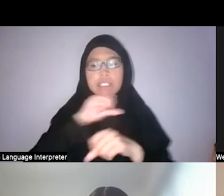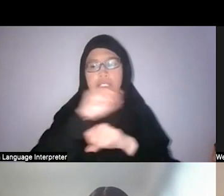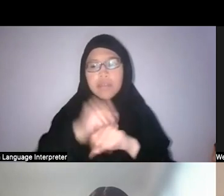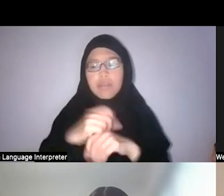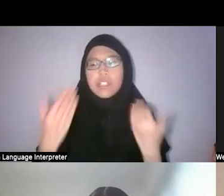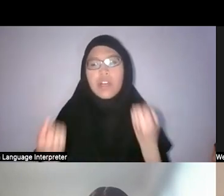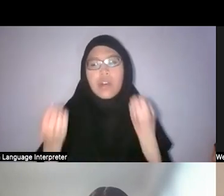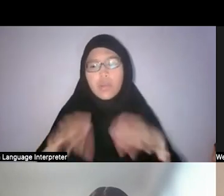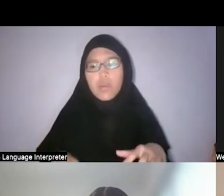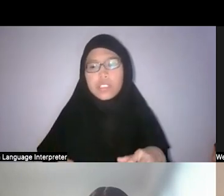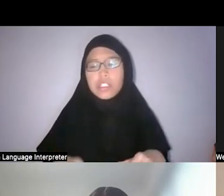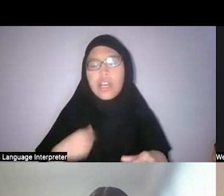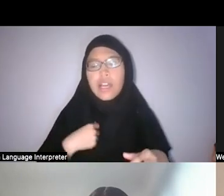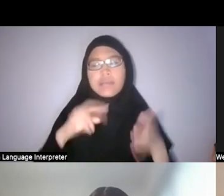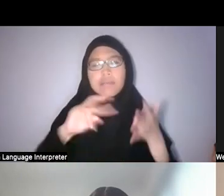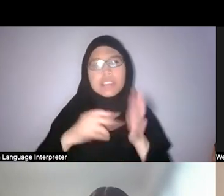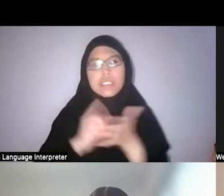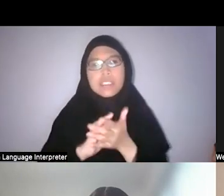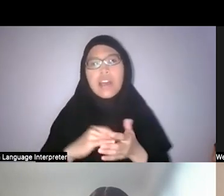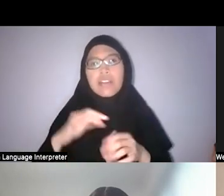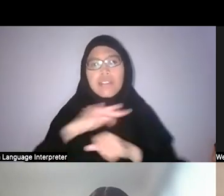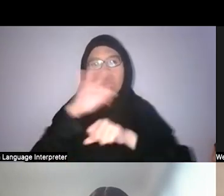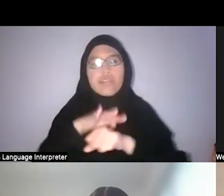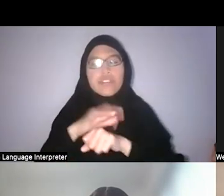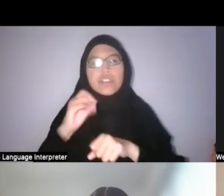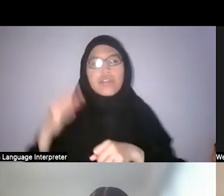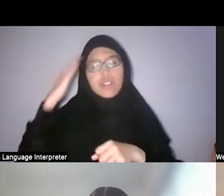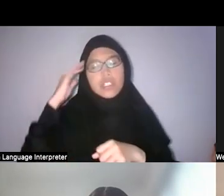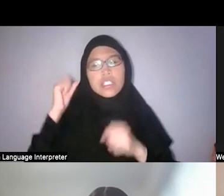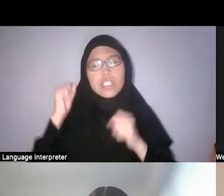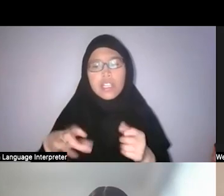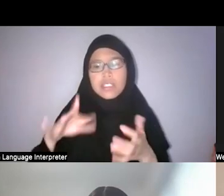I mean these are fields of knowledge that can be tapped as well.